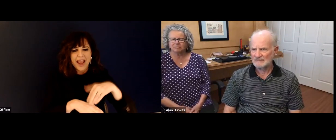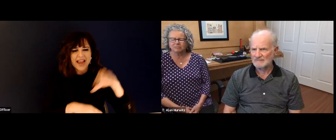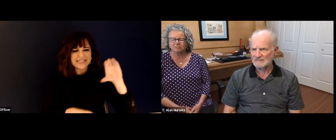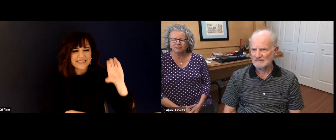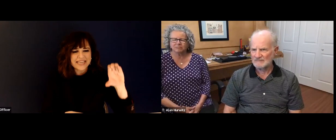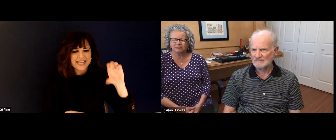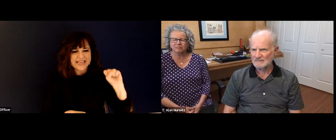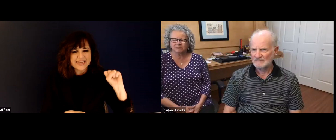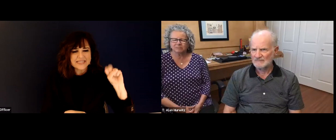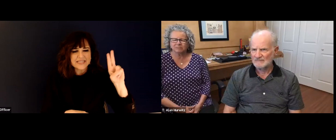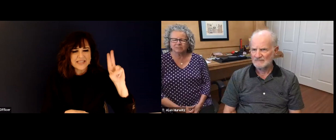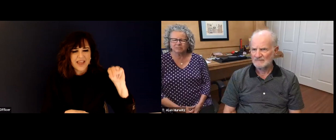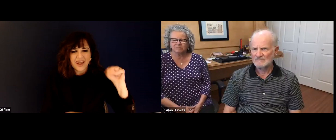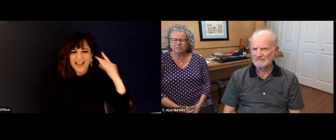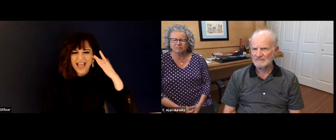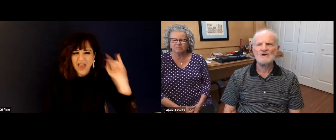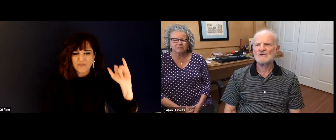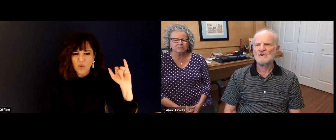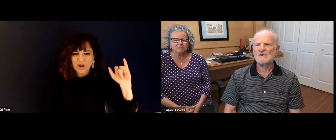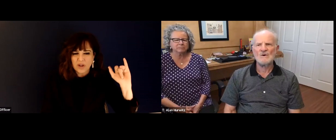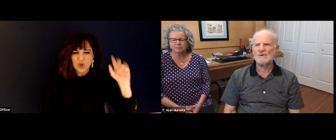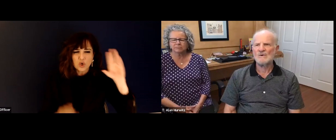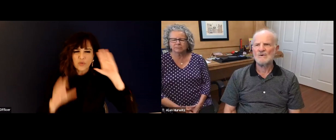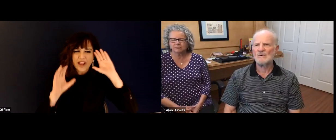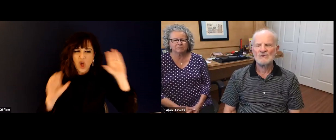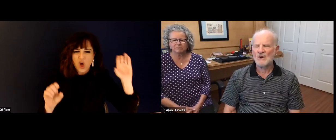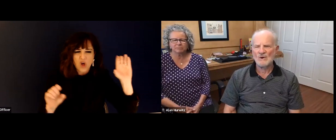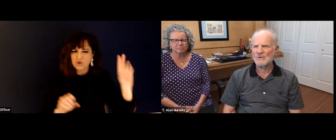Gallaudet University they usually say President, so I